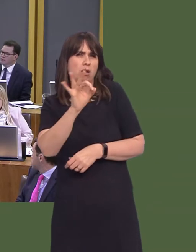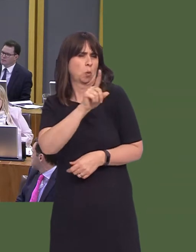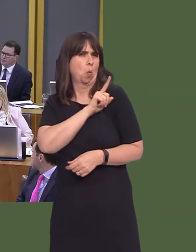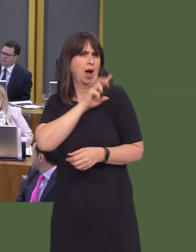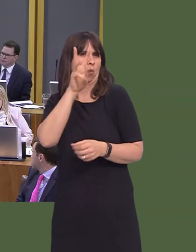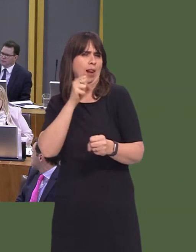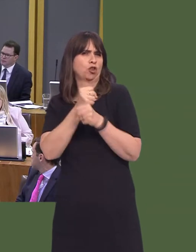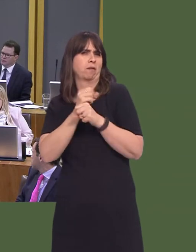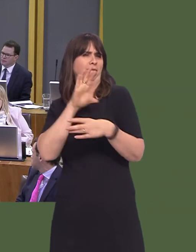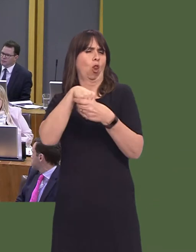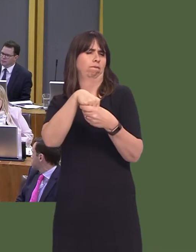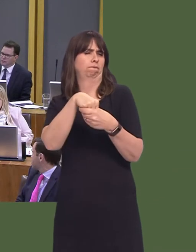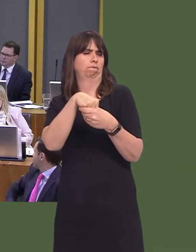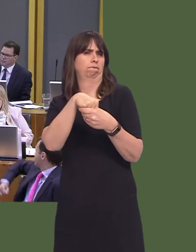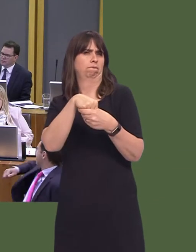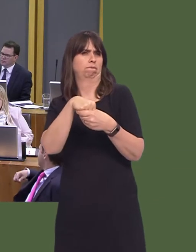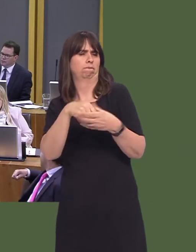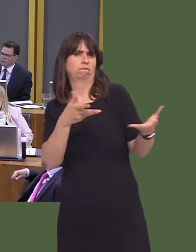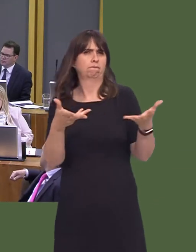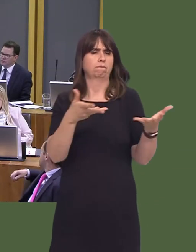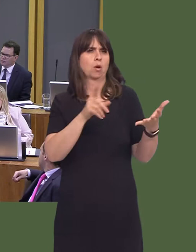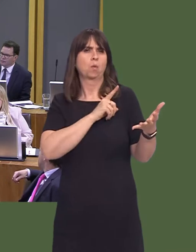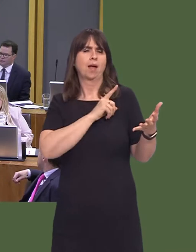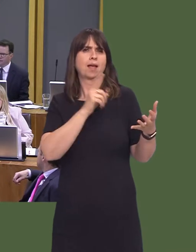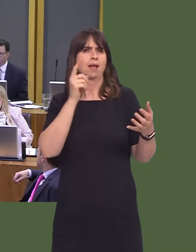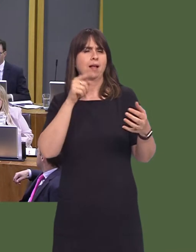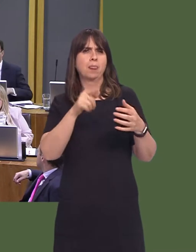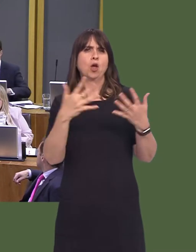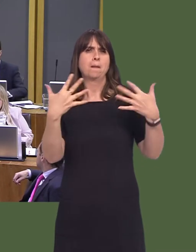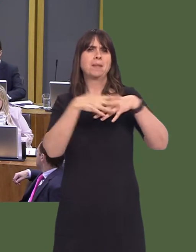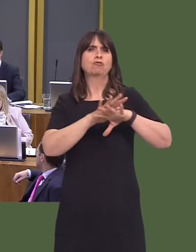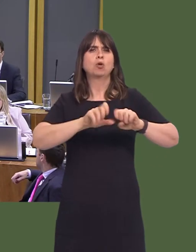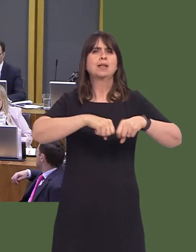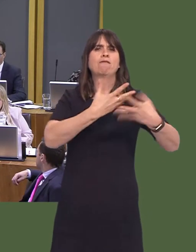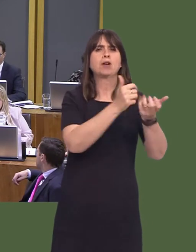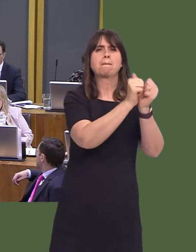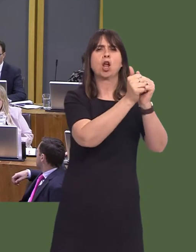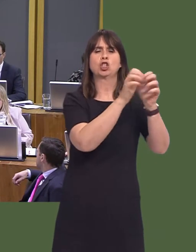Welsh Government to intervene with this proposed metro delivery partnership, given that a huge